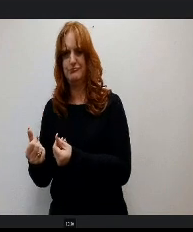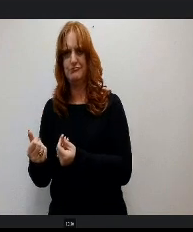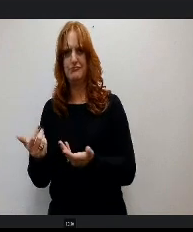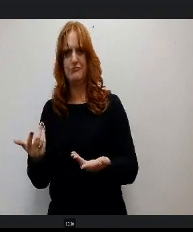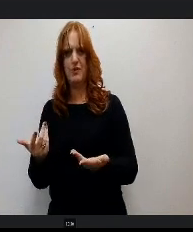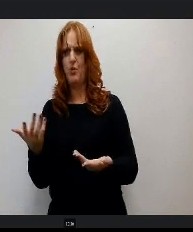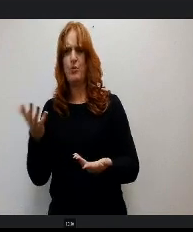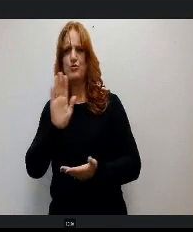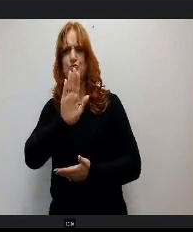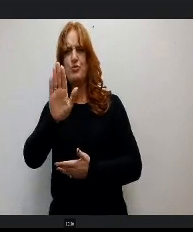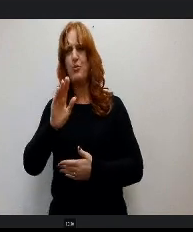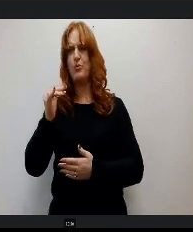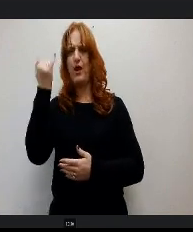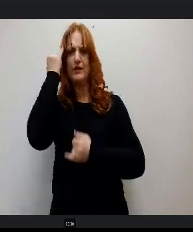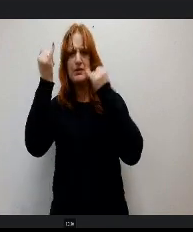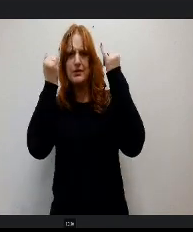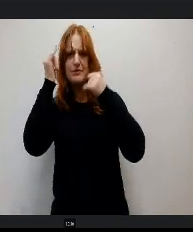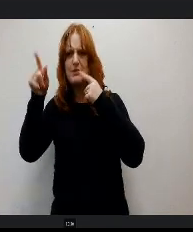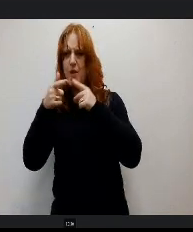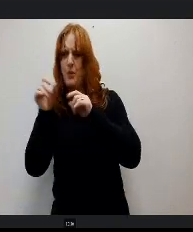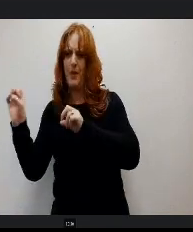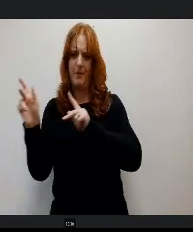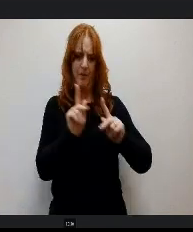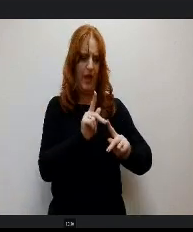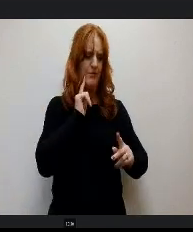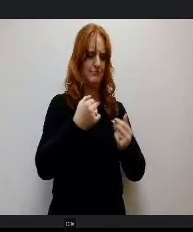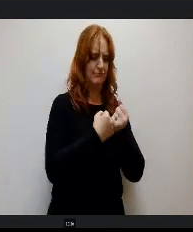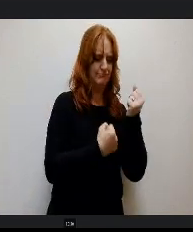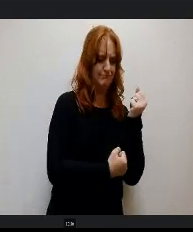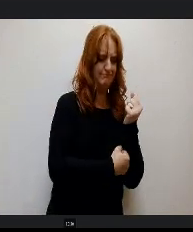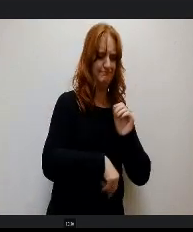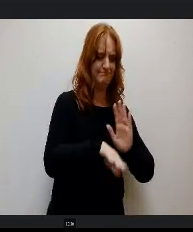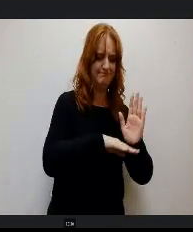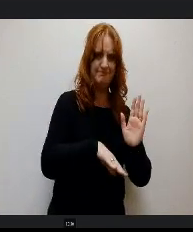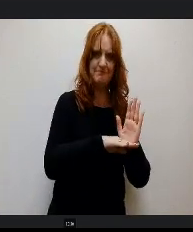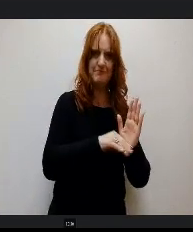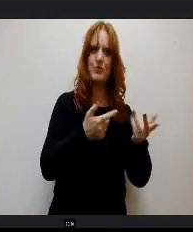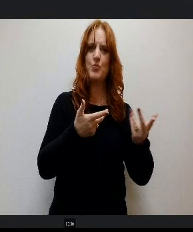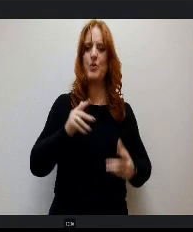basics? We look forward to your support. I'd like to introduce Alistair For more information.